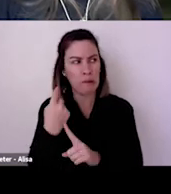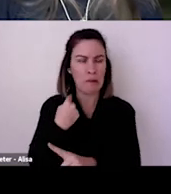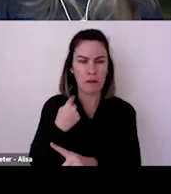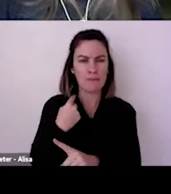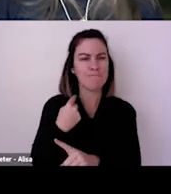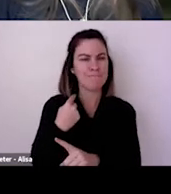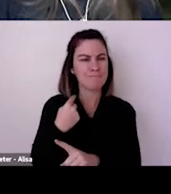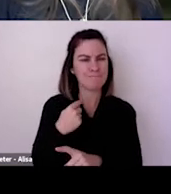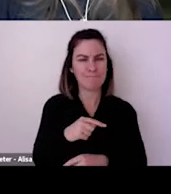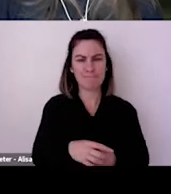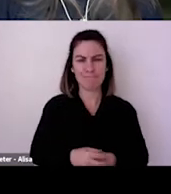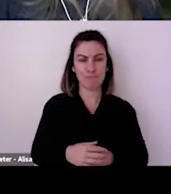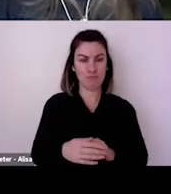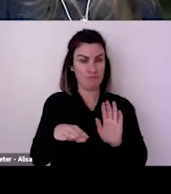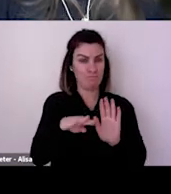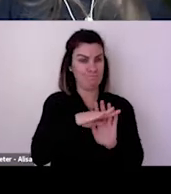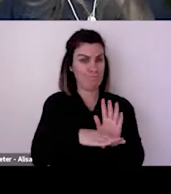Thank you so much, everyone, for joining us.